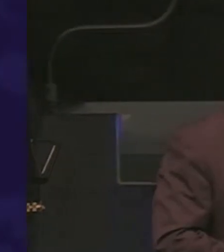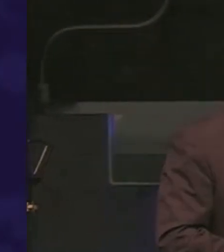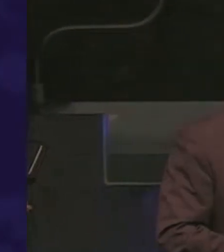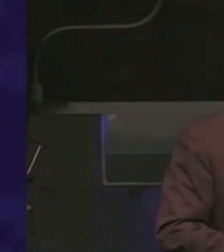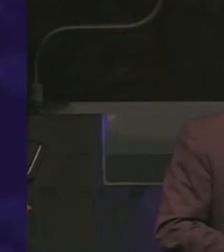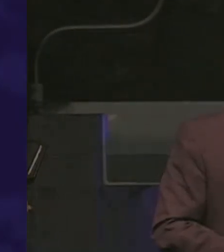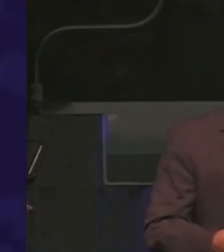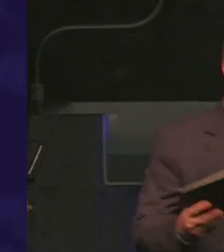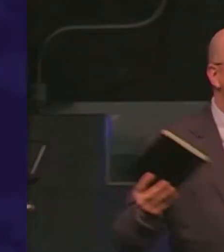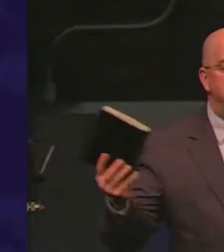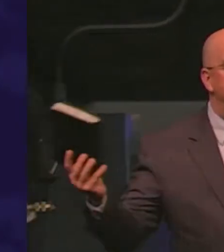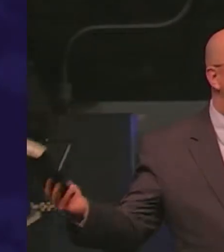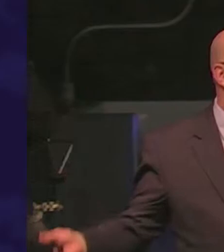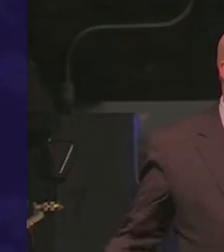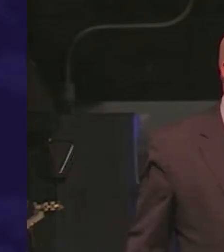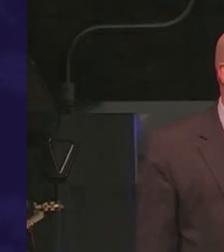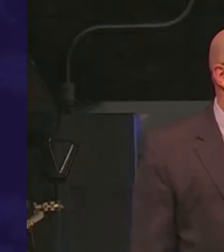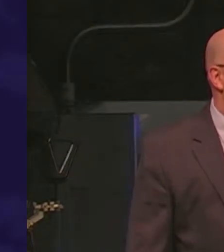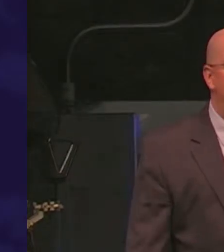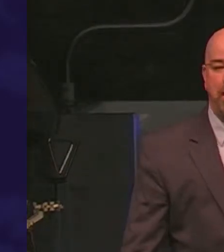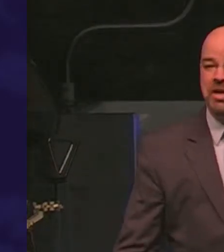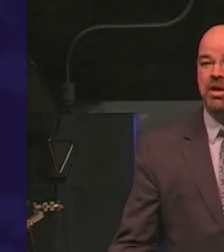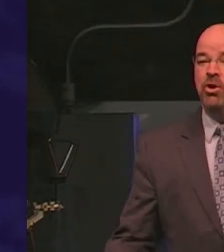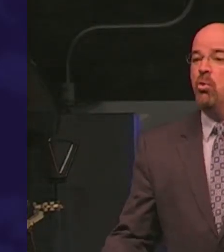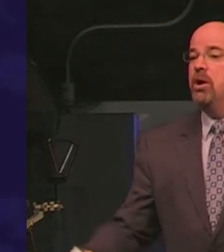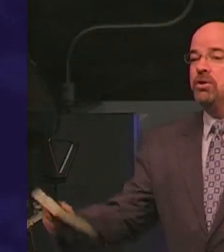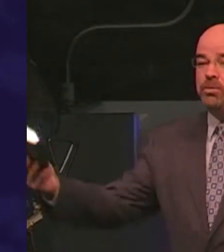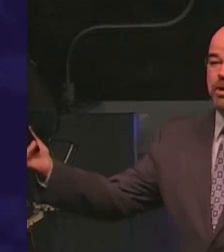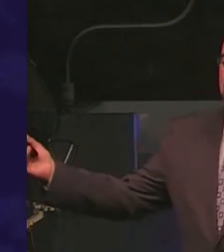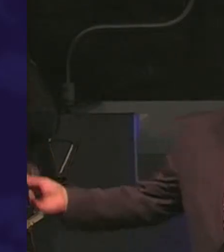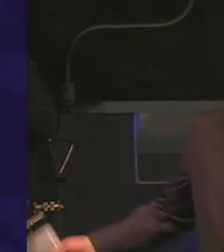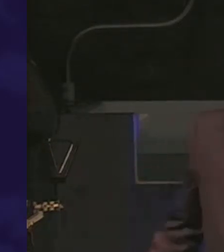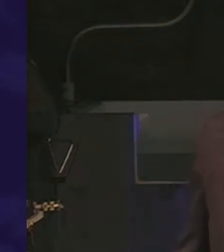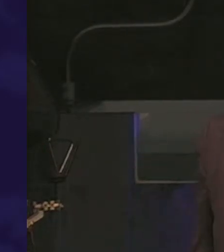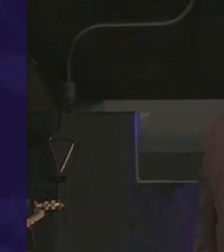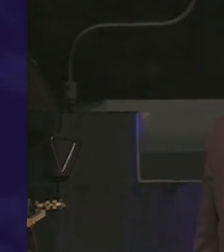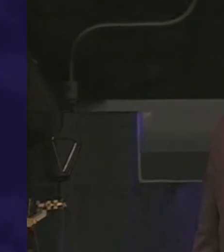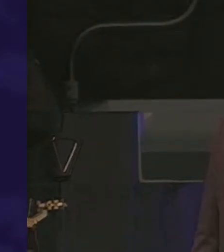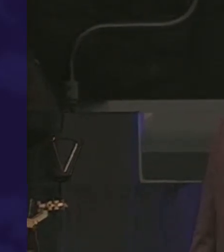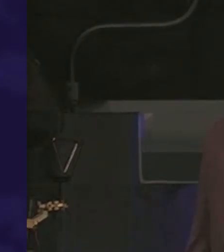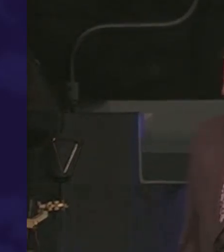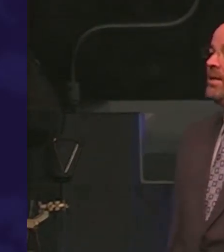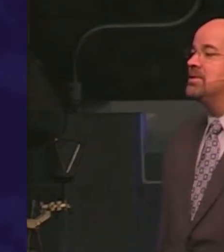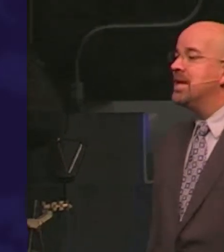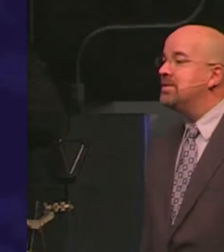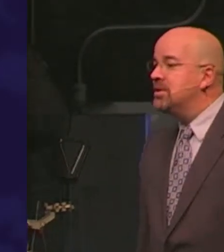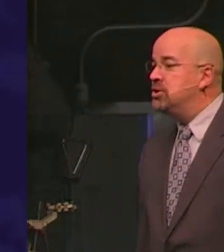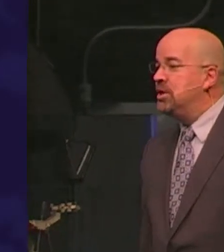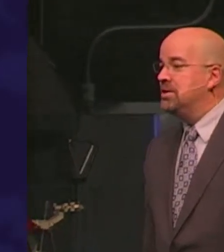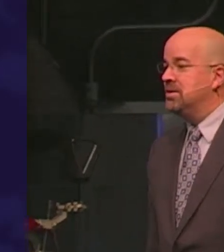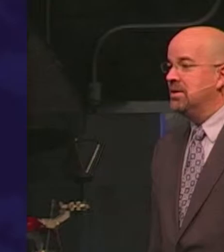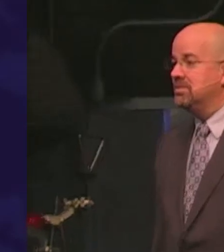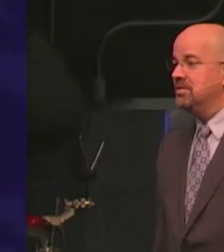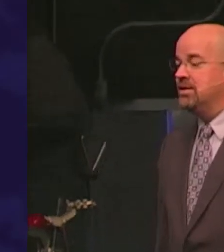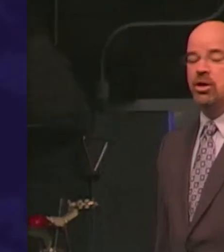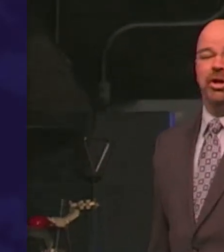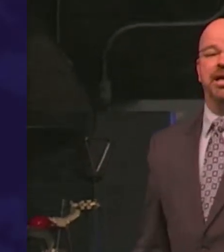say that Jesus was a brother Satan or that we're the spirit children of God in the same sense that Jesus is and so they're going to give a